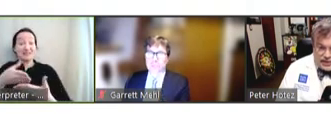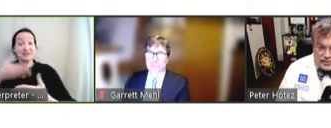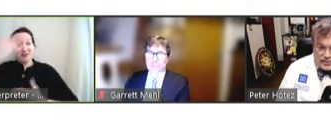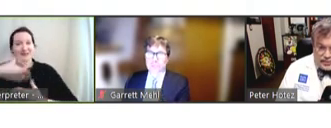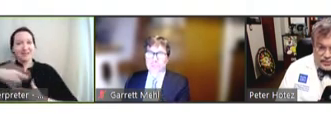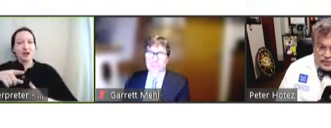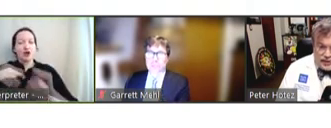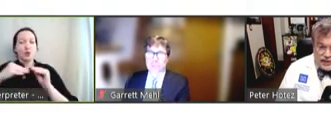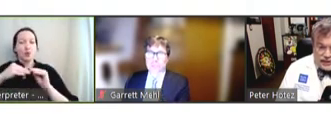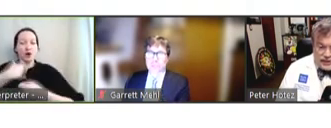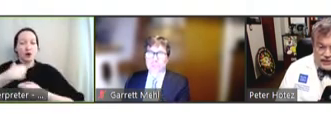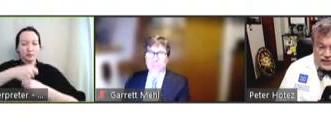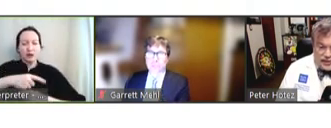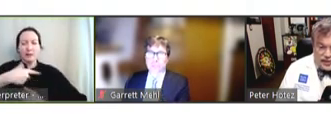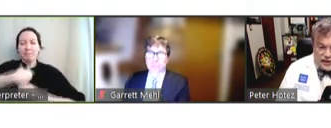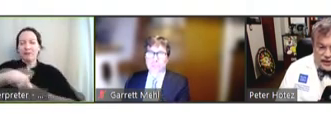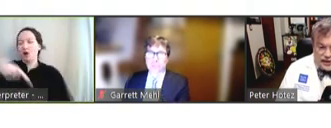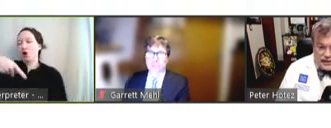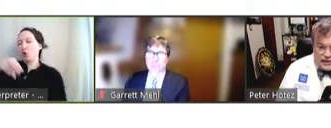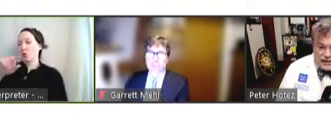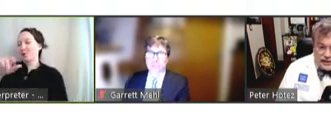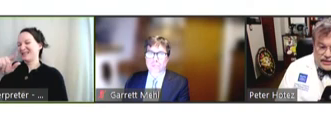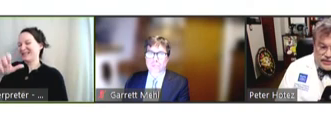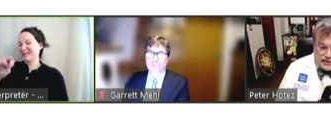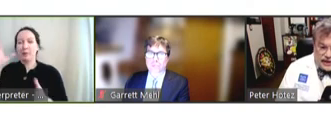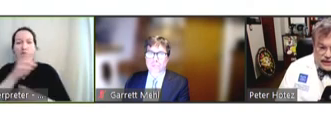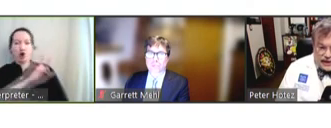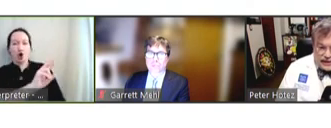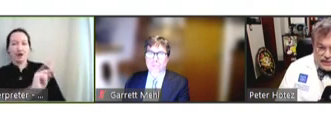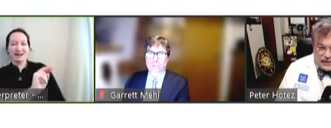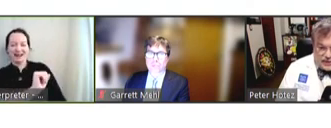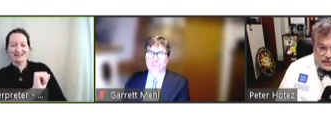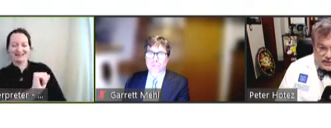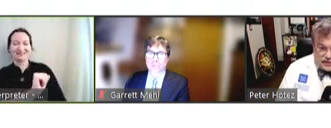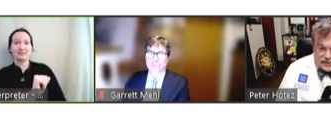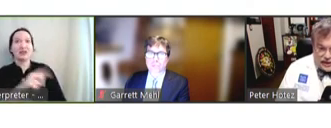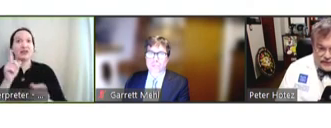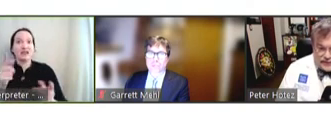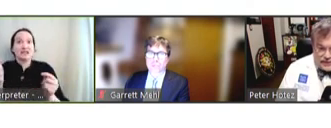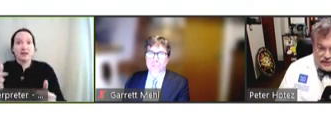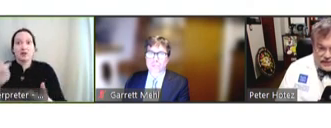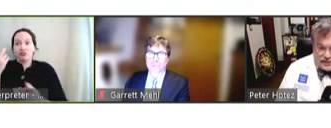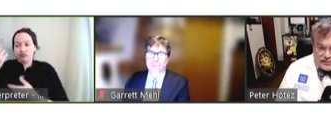make a protein than it does MRNA -- you can gain a lot of speed because you've all that vaccine